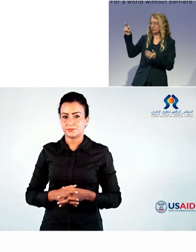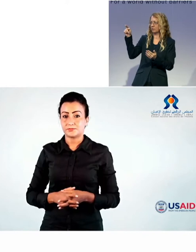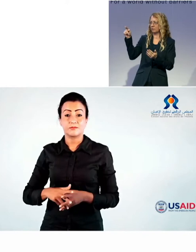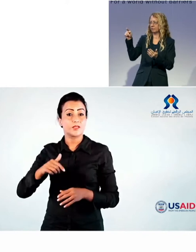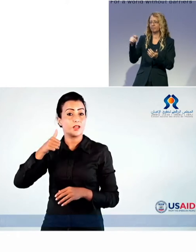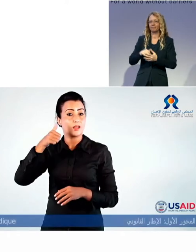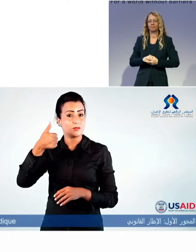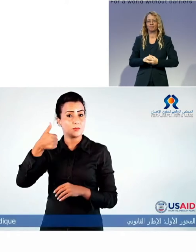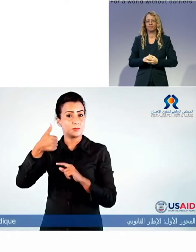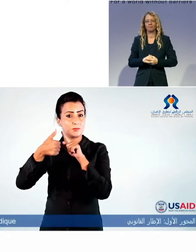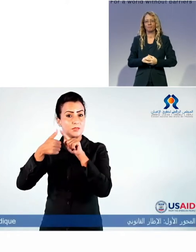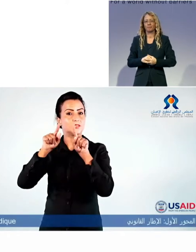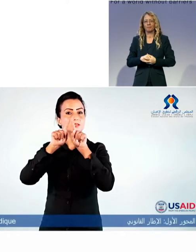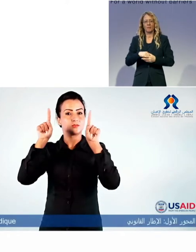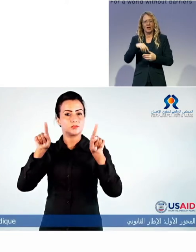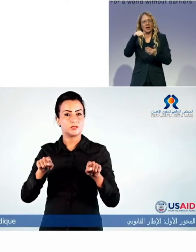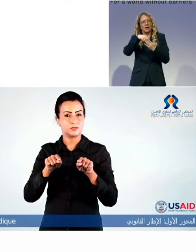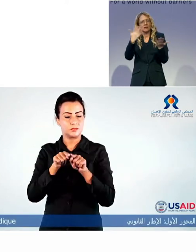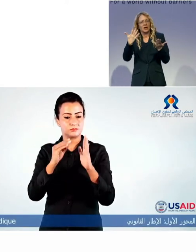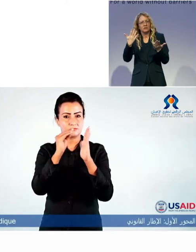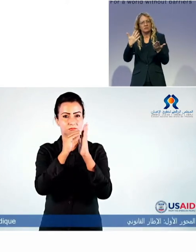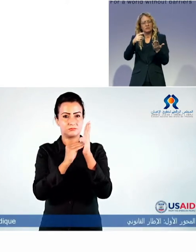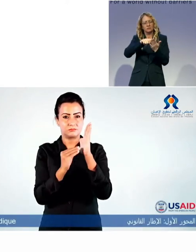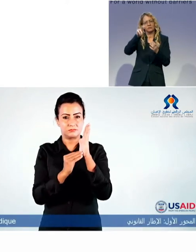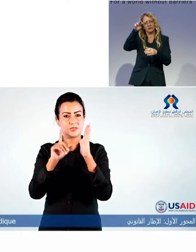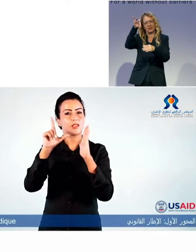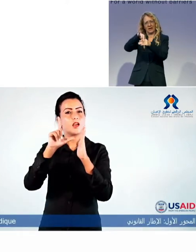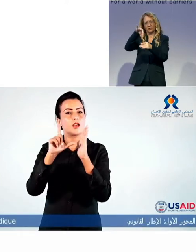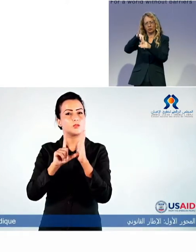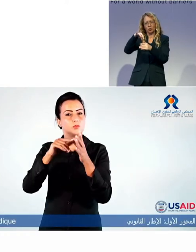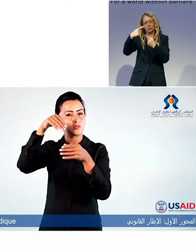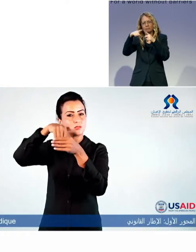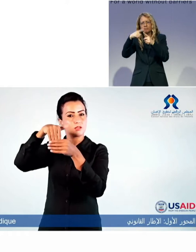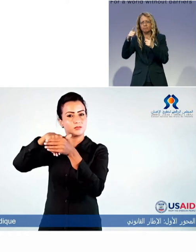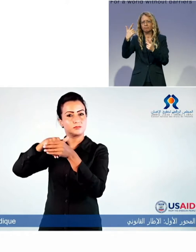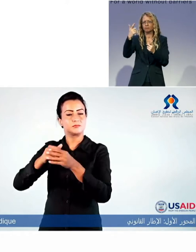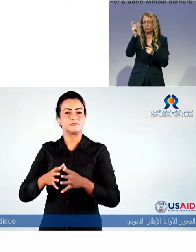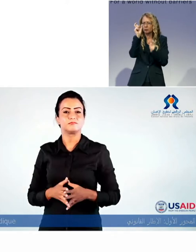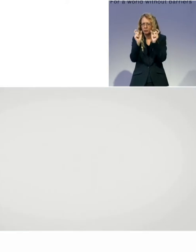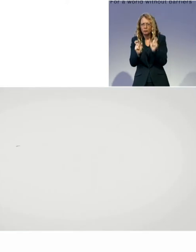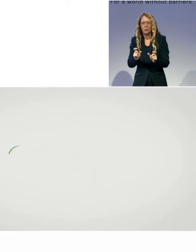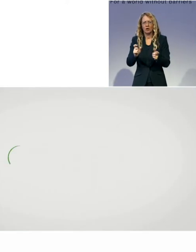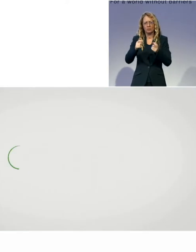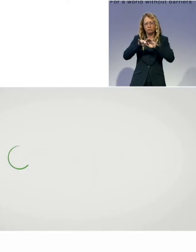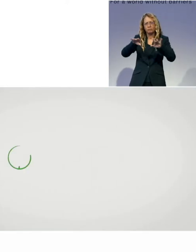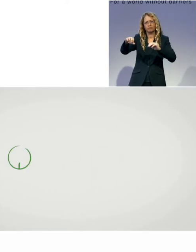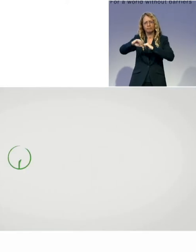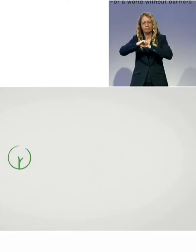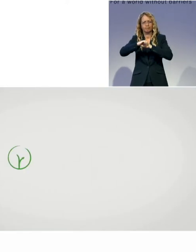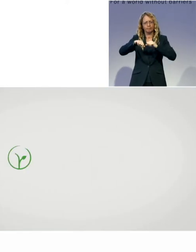... and shares materials explaining these signs throughout Libya, using the Internet, their own app, and printed materials.